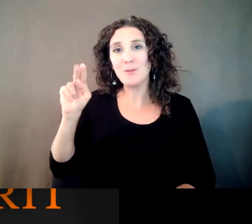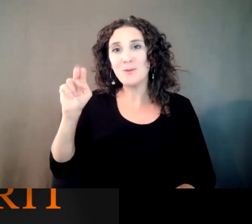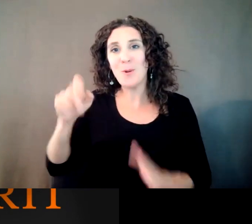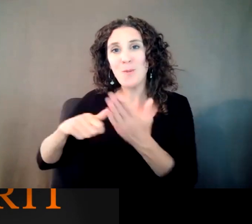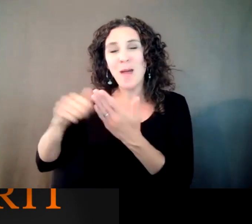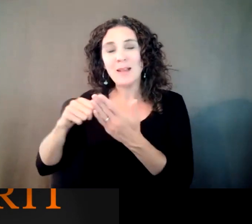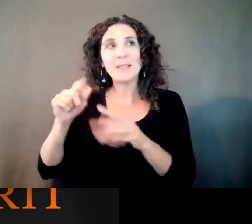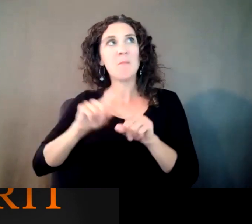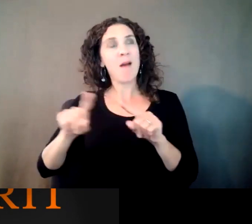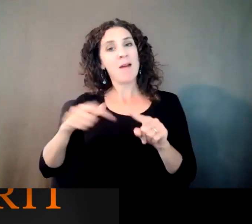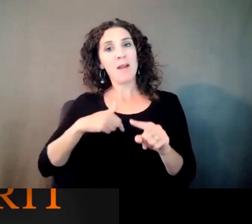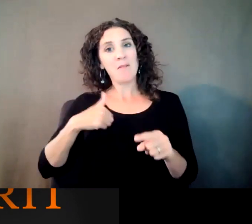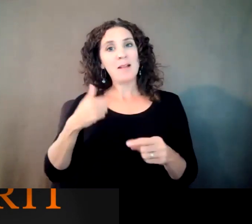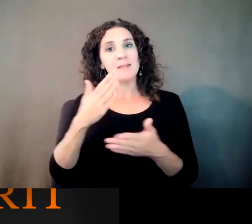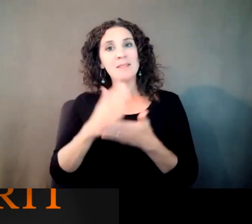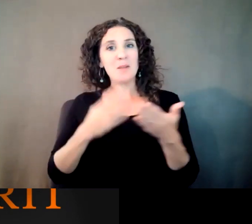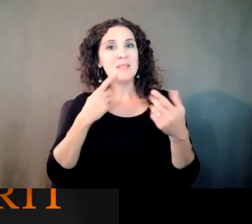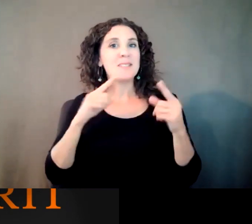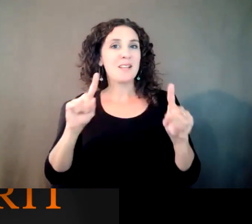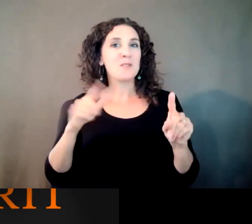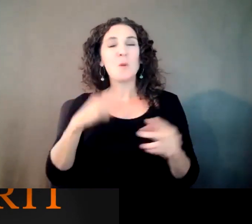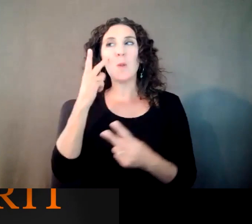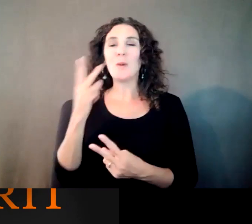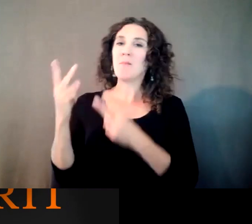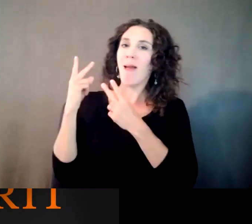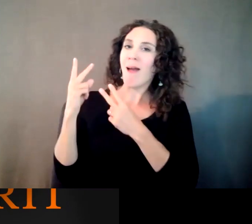a positive experience for me, as well. RON GOLDBERG: Well, that's great. And it was